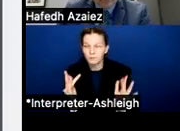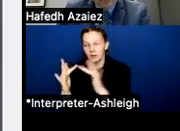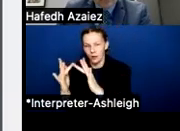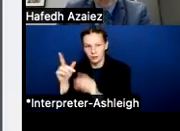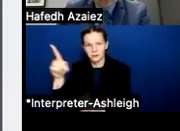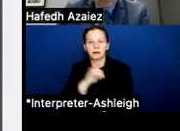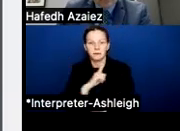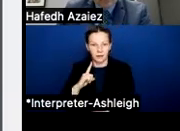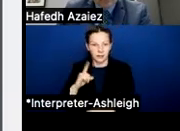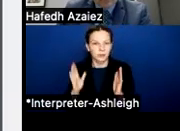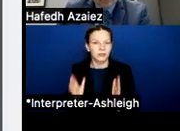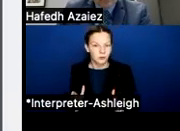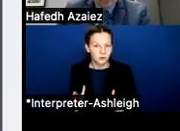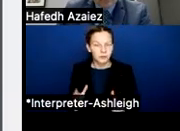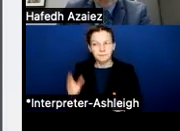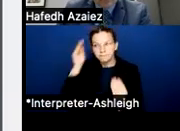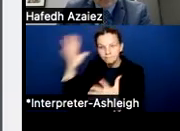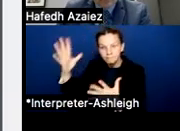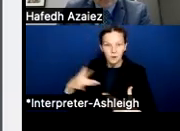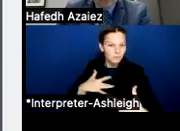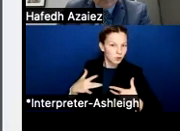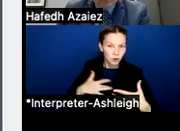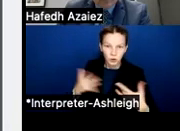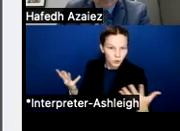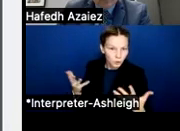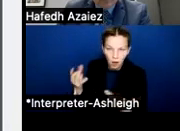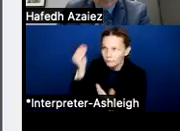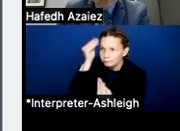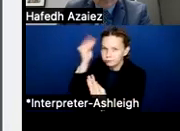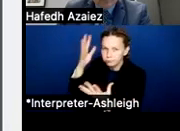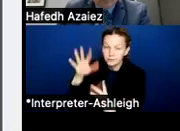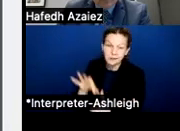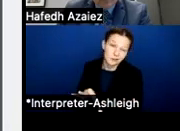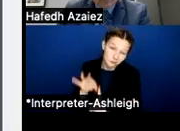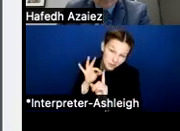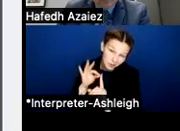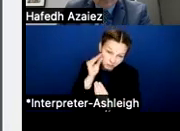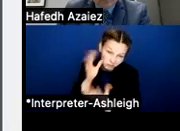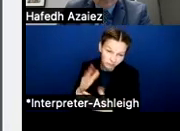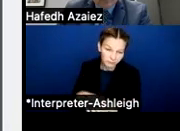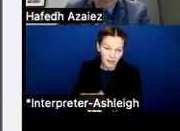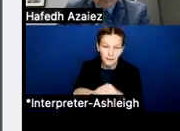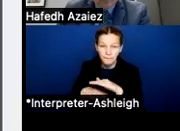share your concerns about our current system, in particular either the basic allotment, the recapture,